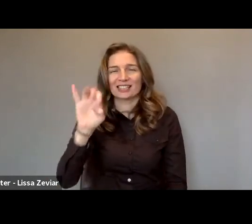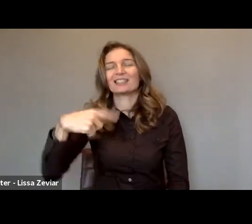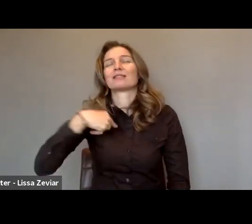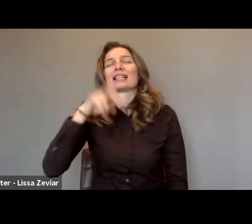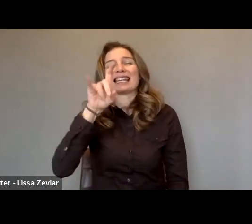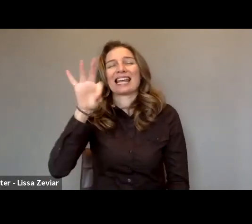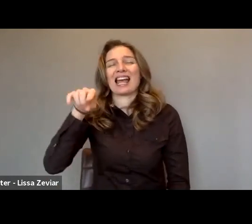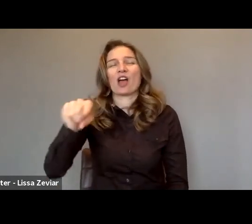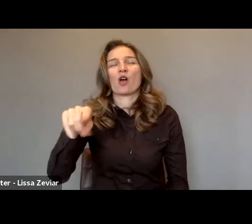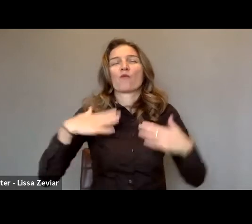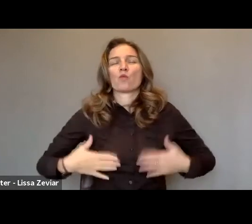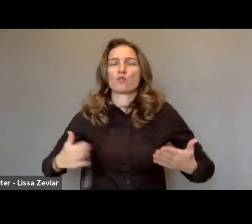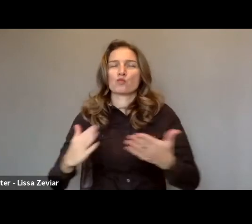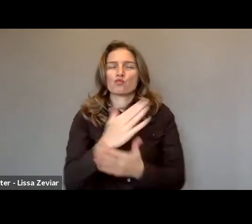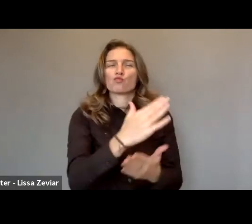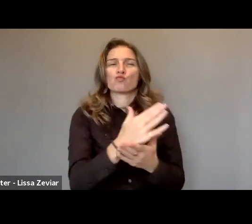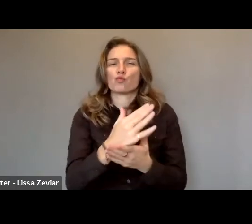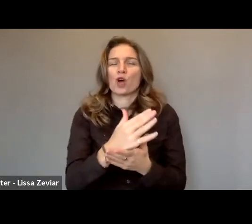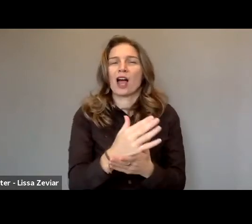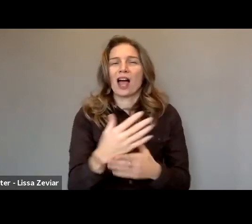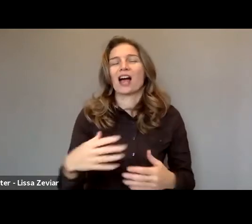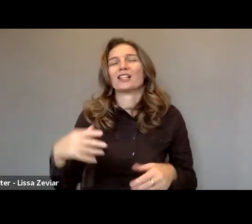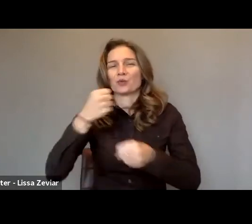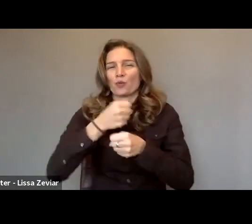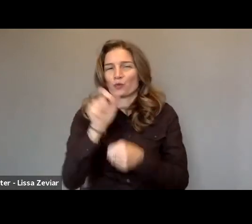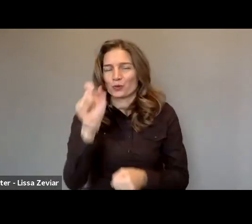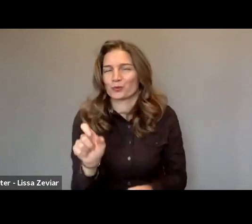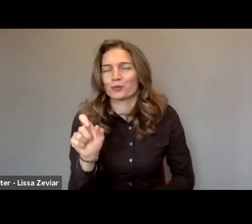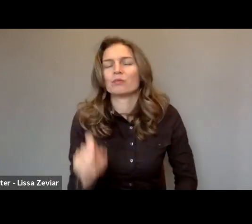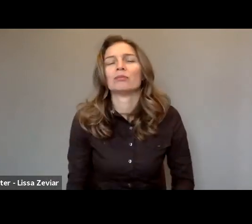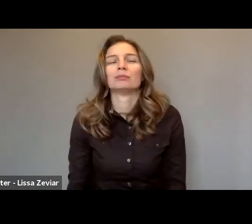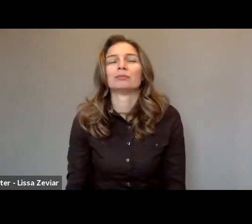before we start, I’ll share with you some logistical information